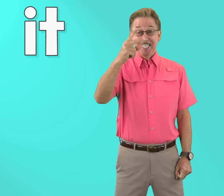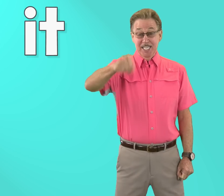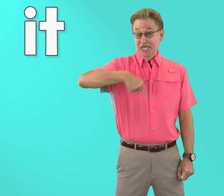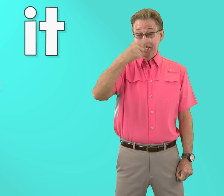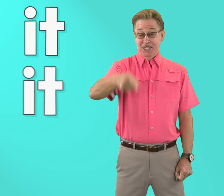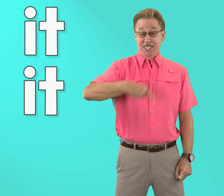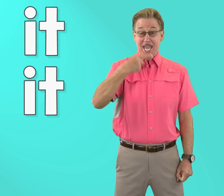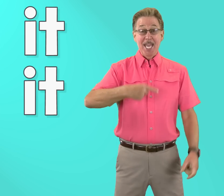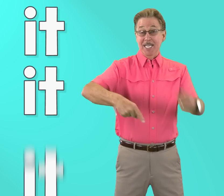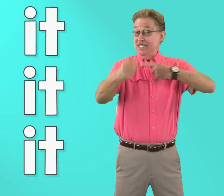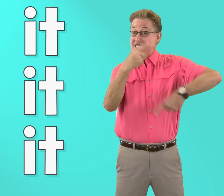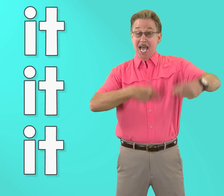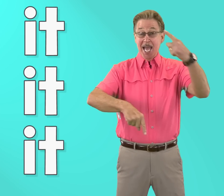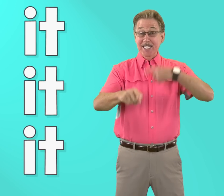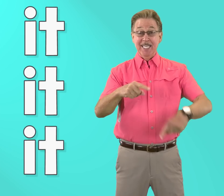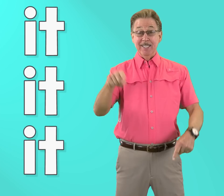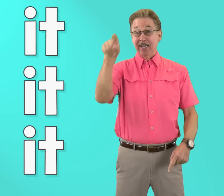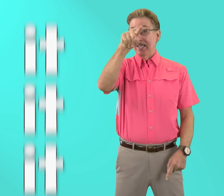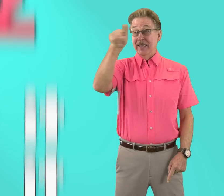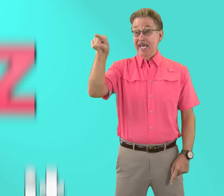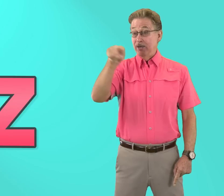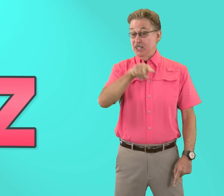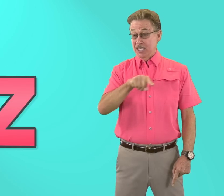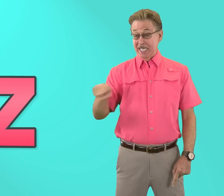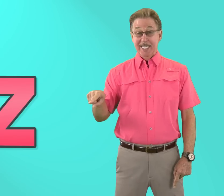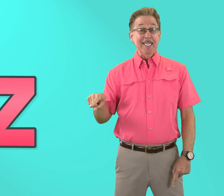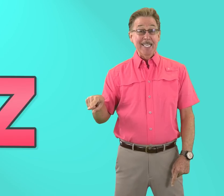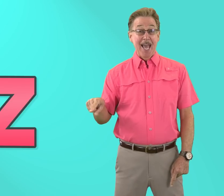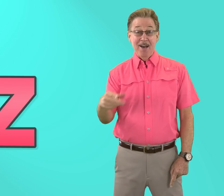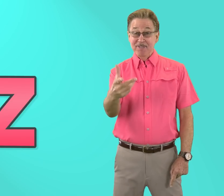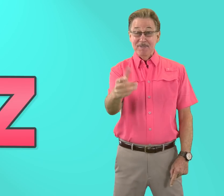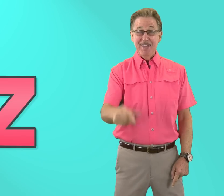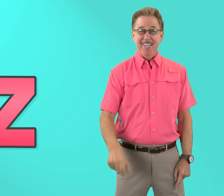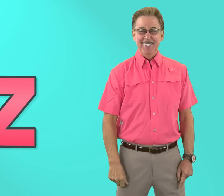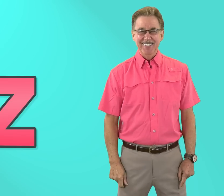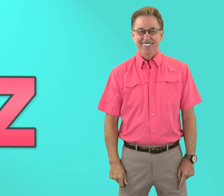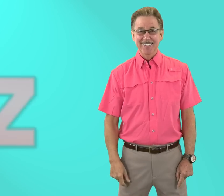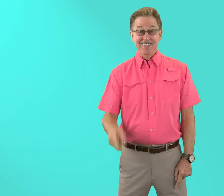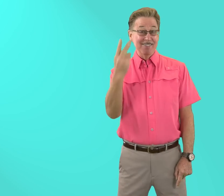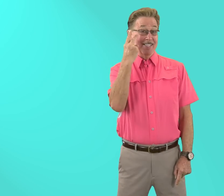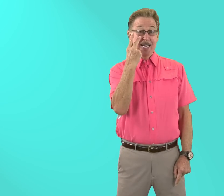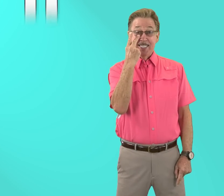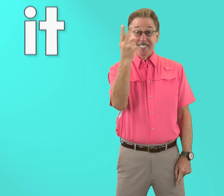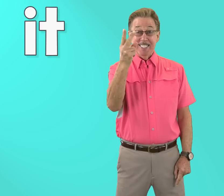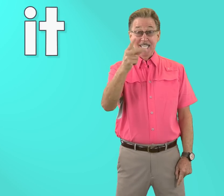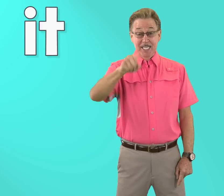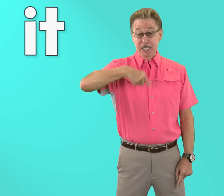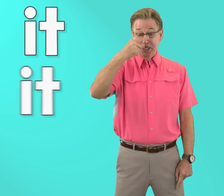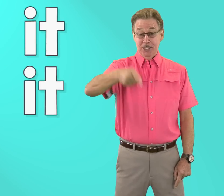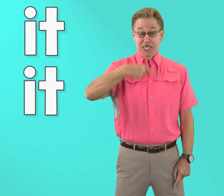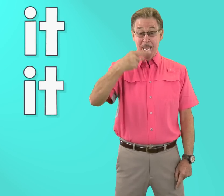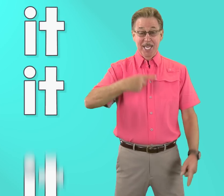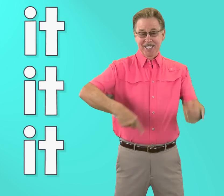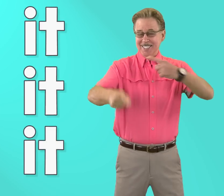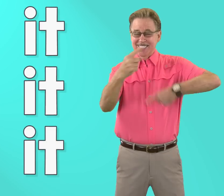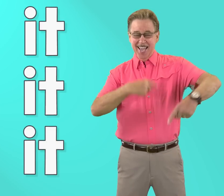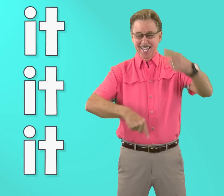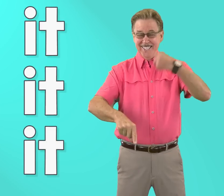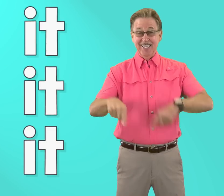See it, Say it, Sign it Letter Z z in the alphabet See it, Say it Sign it